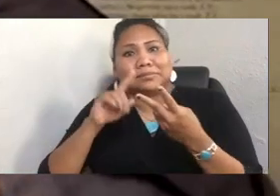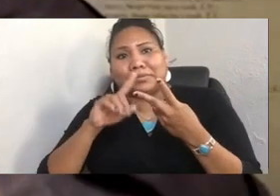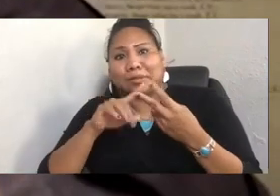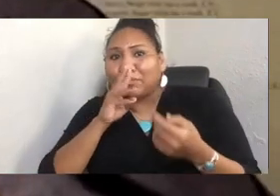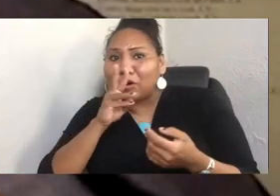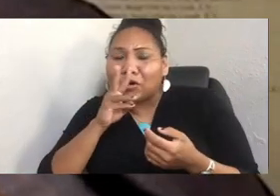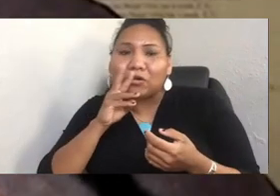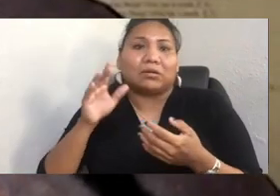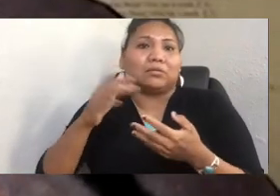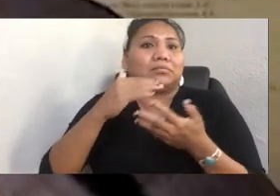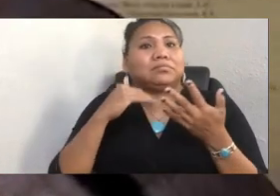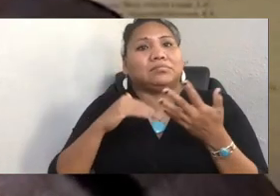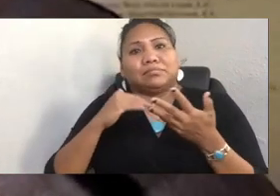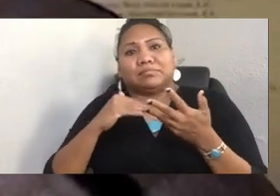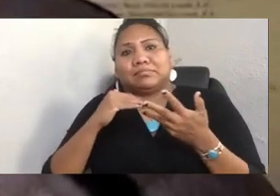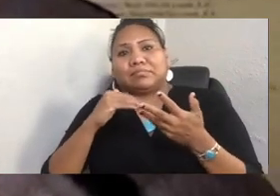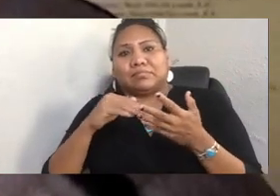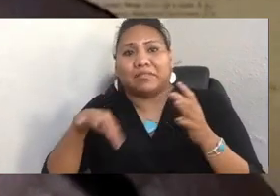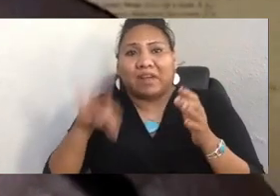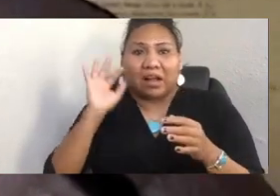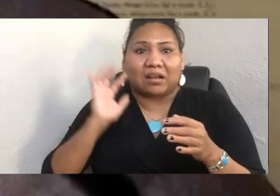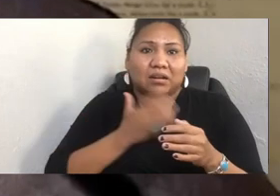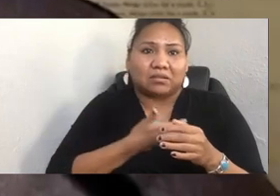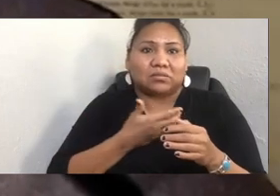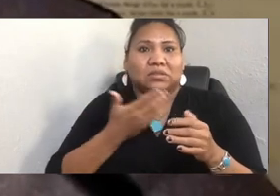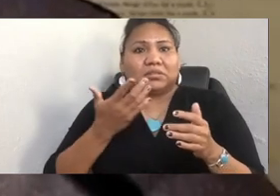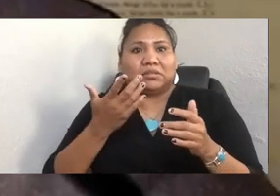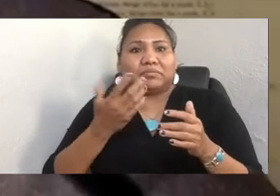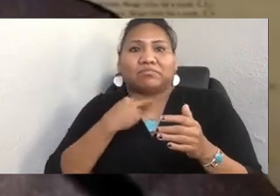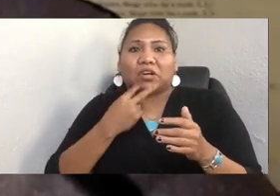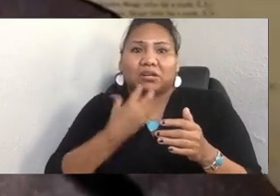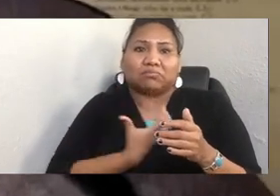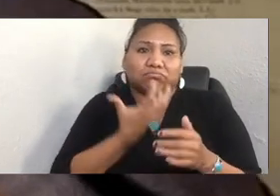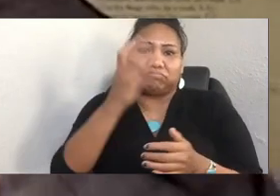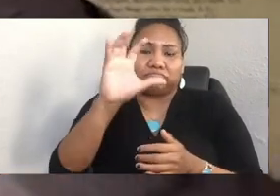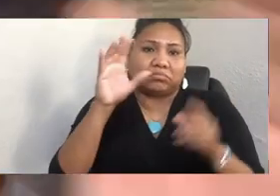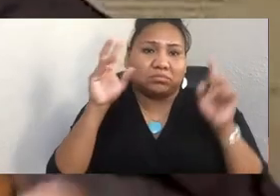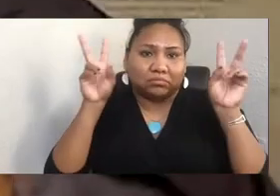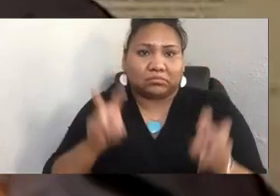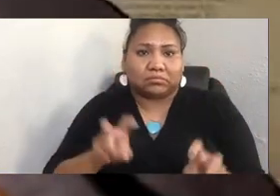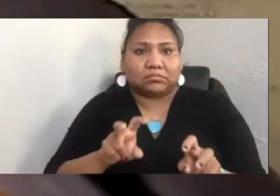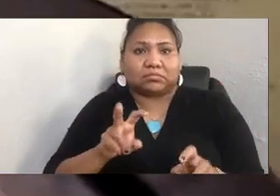And just finding our voices on all those issues is difficult, or being able to be an advocate for all of them.